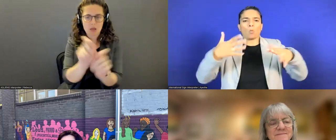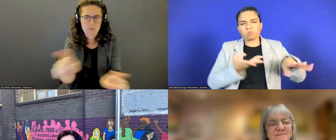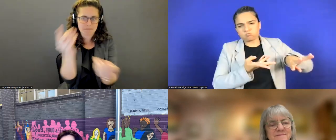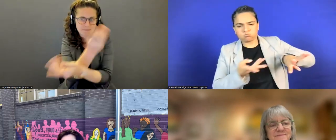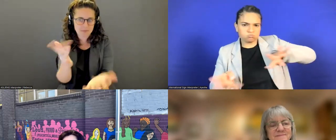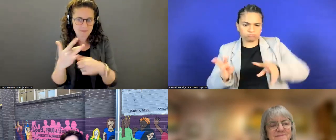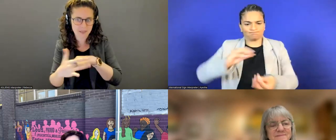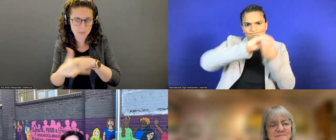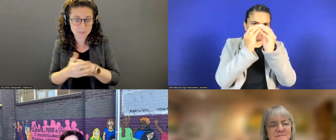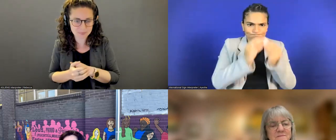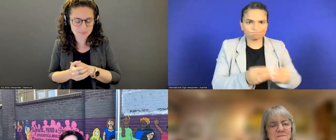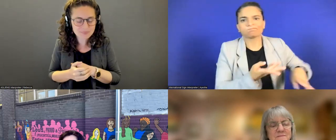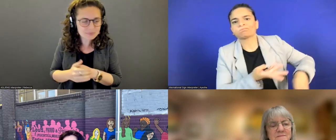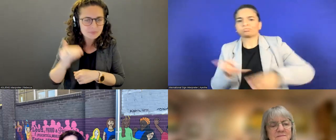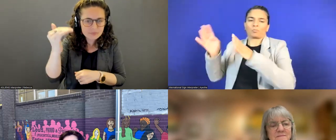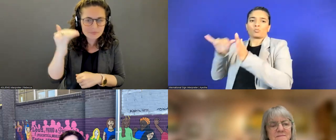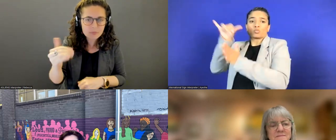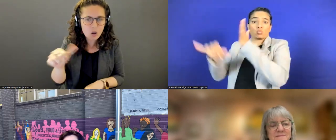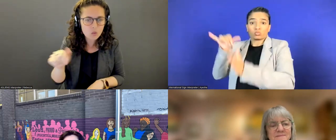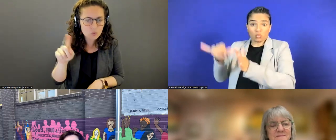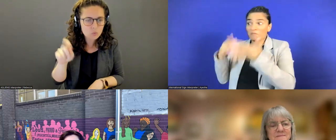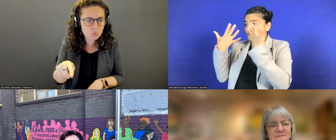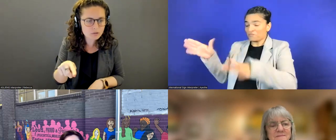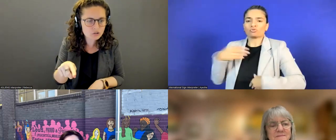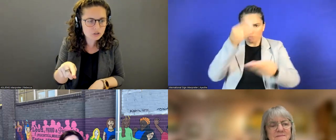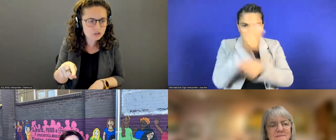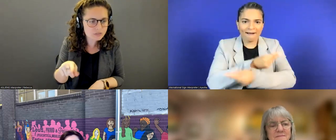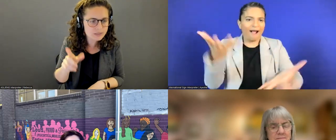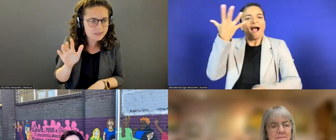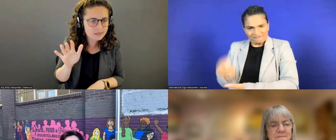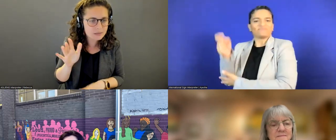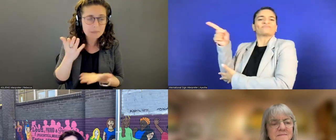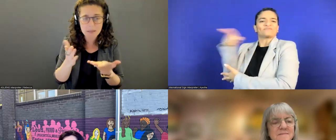Let's see, we also have some questions let's see maybe for our guest presenters any of